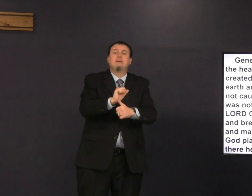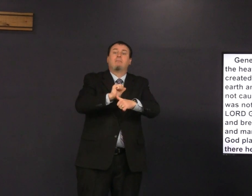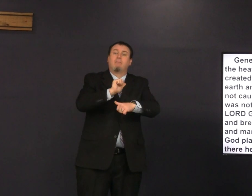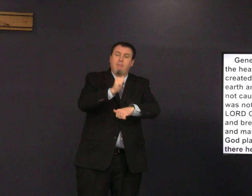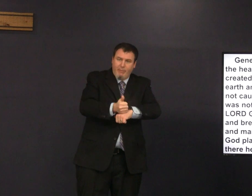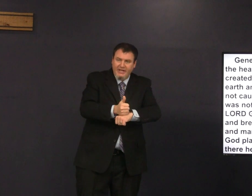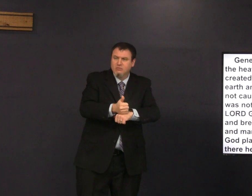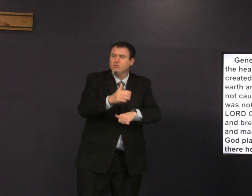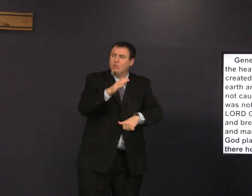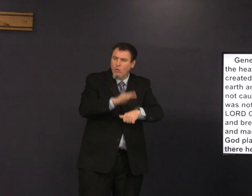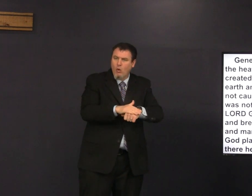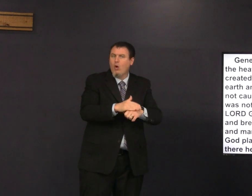foreign